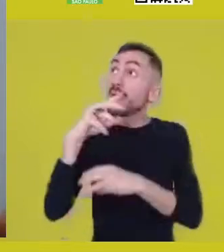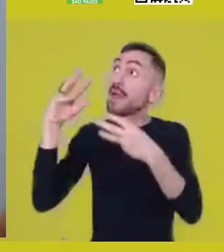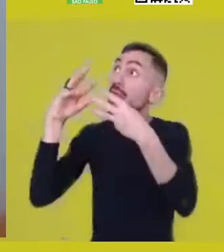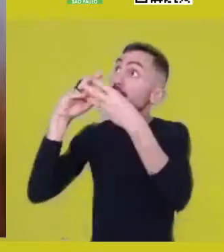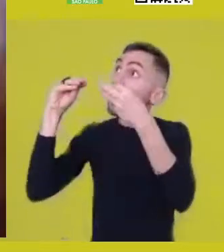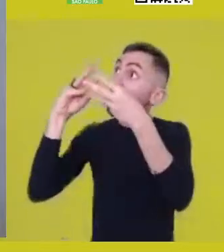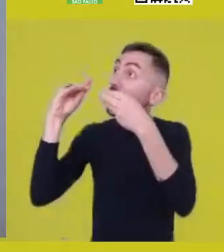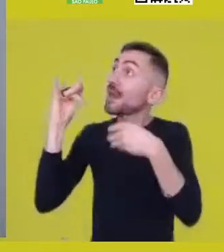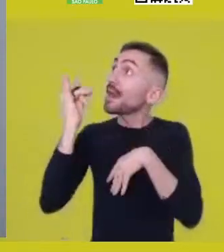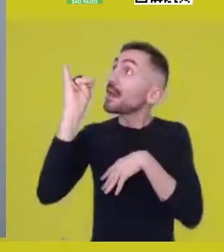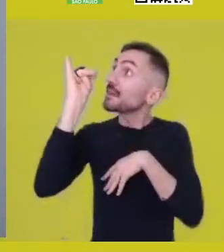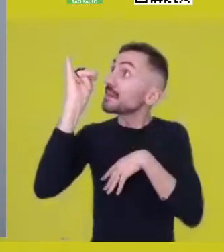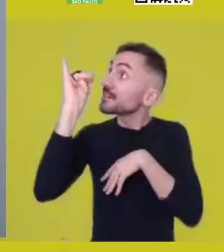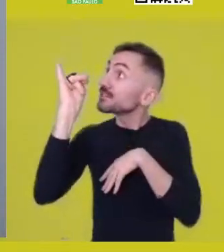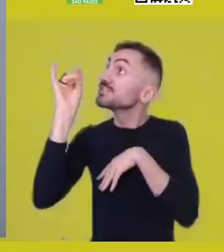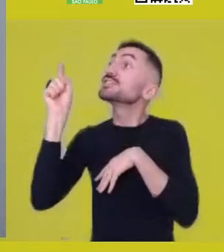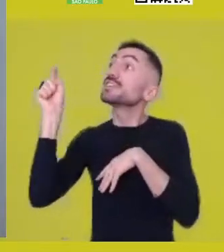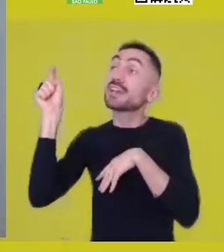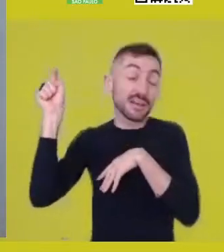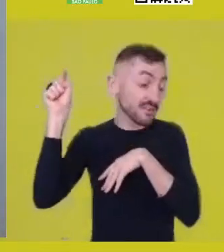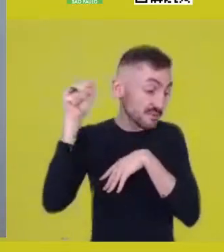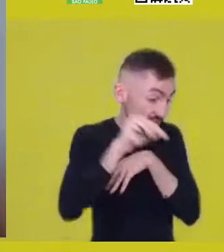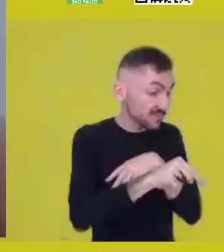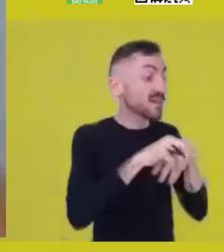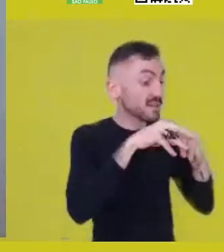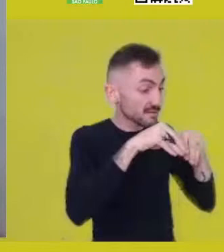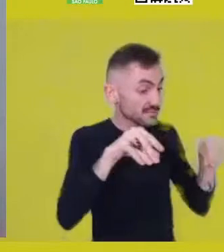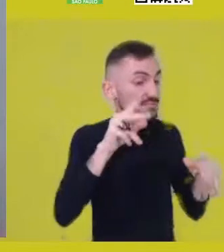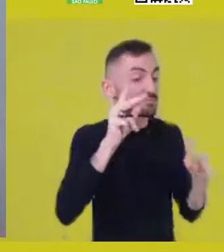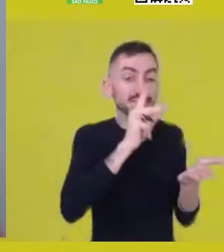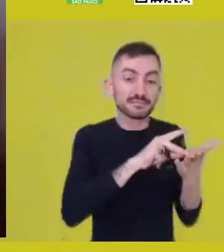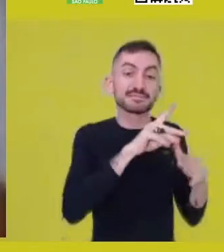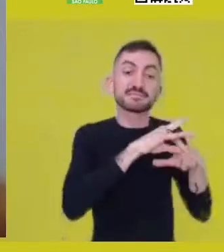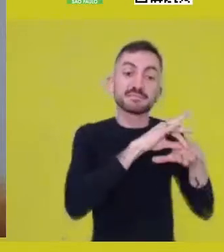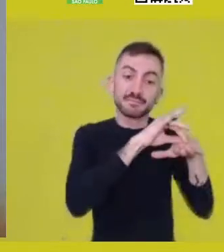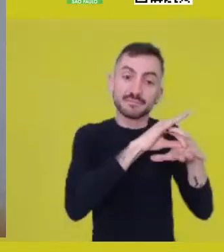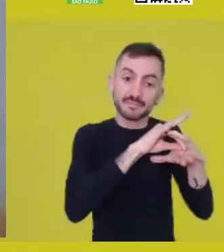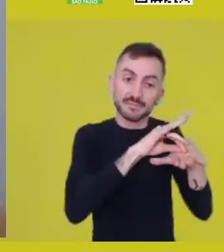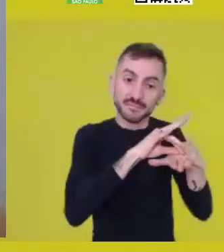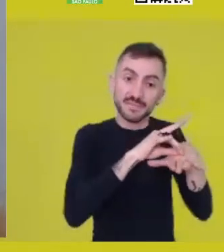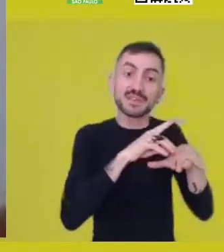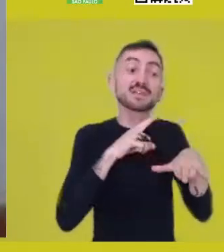It is a presentification of the energy, at the same time that the energy is also in the waters,